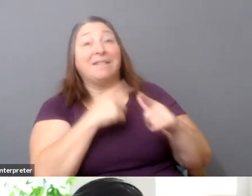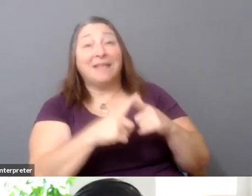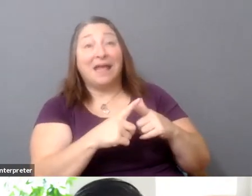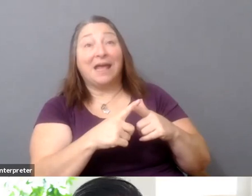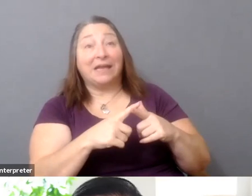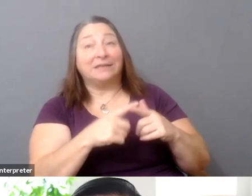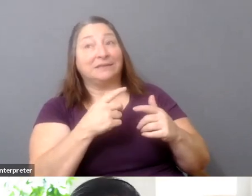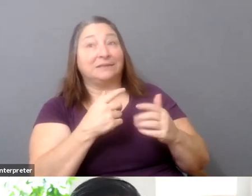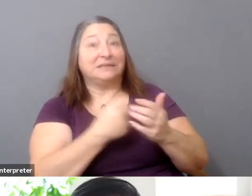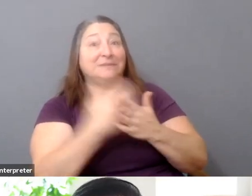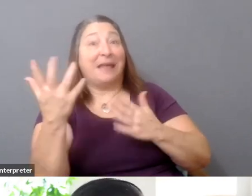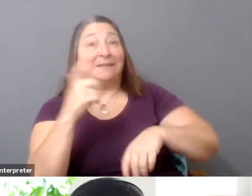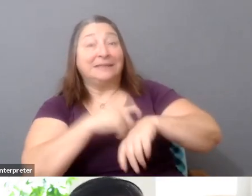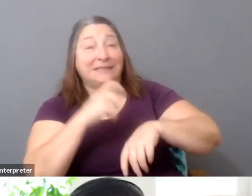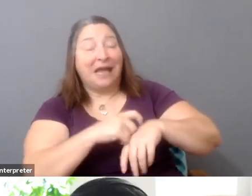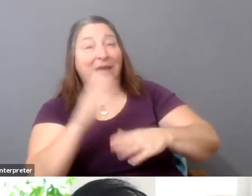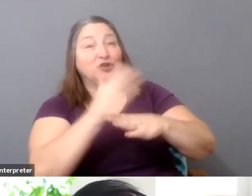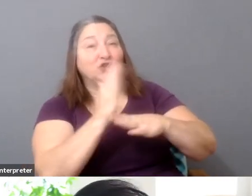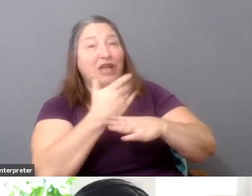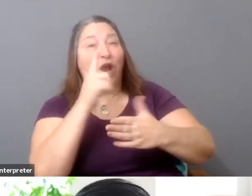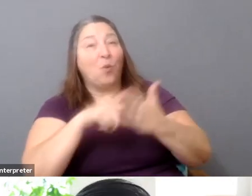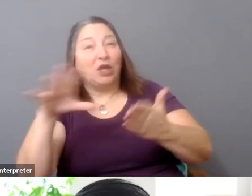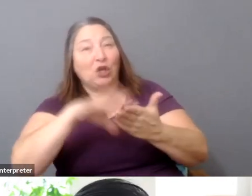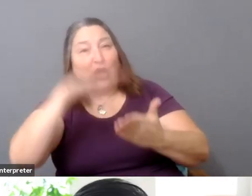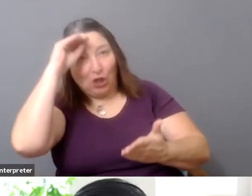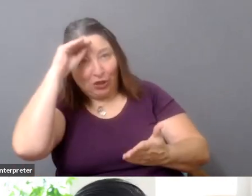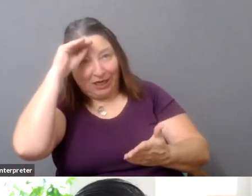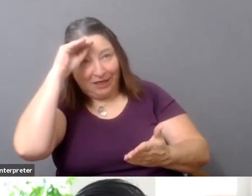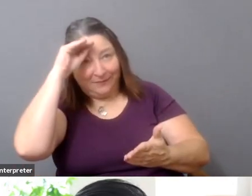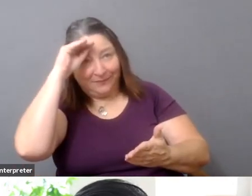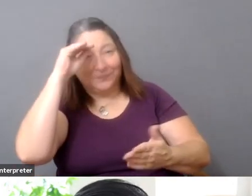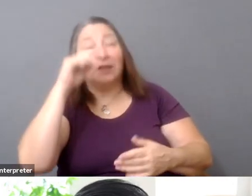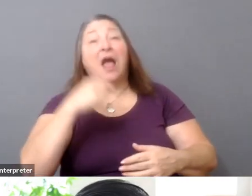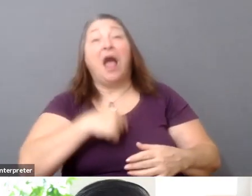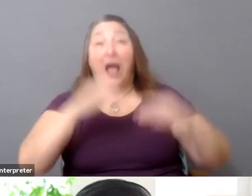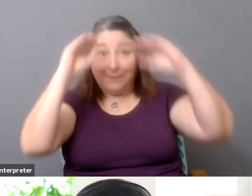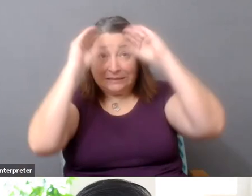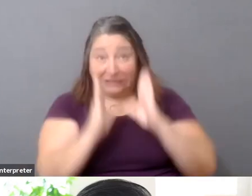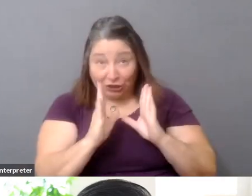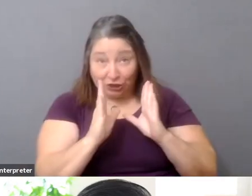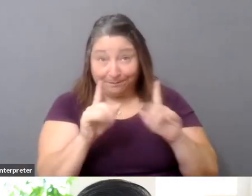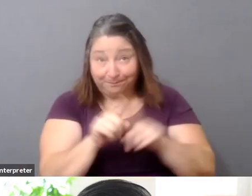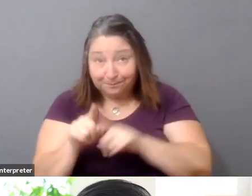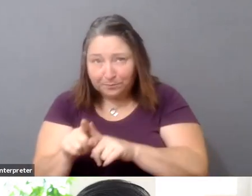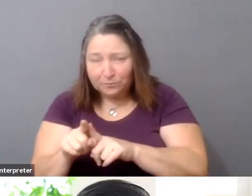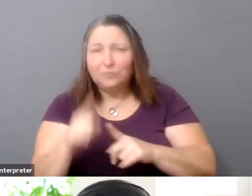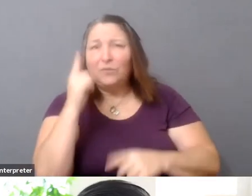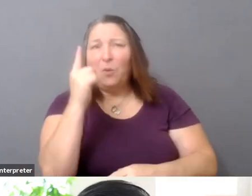as you go through the process? So one thing that I teach as well and one of the concepts that I work with my students on is